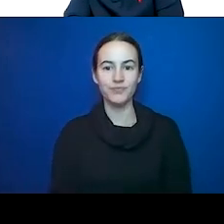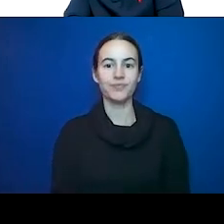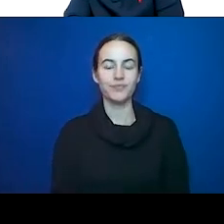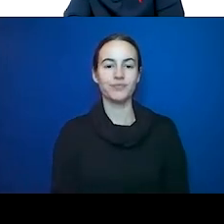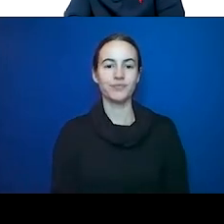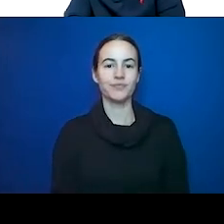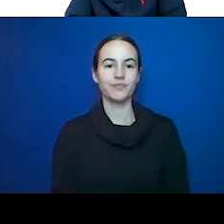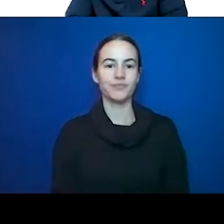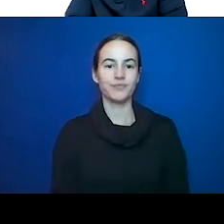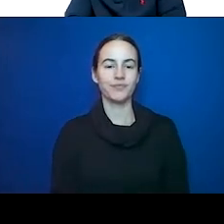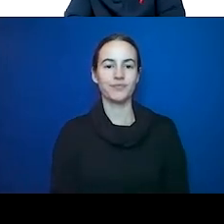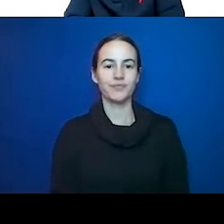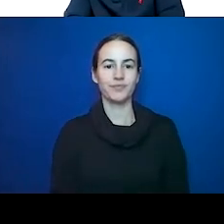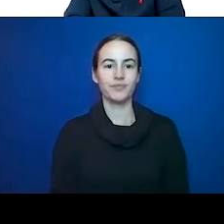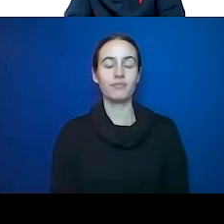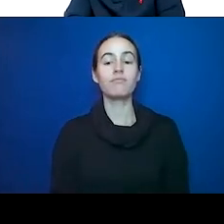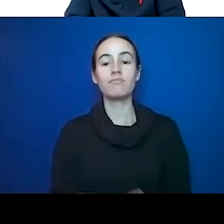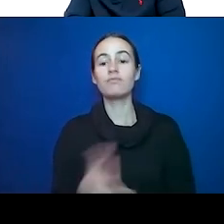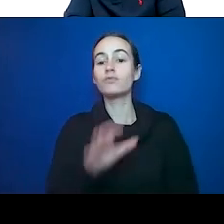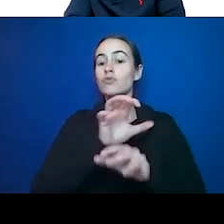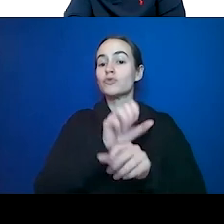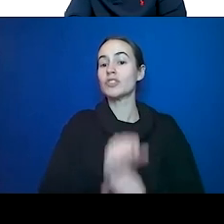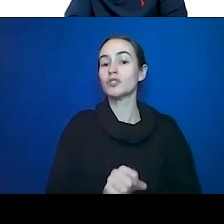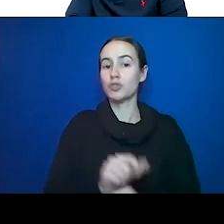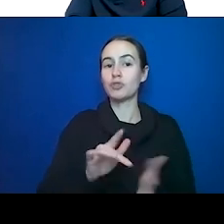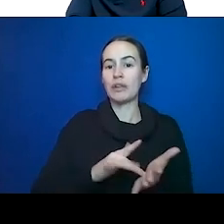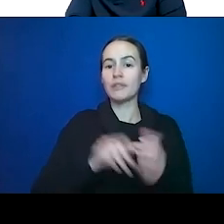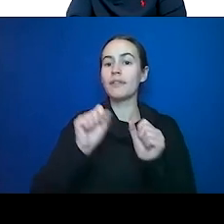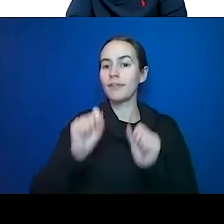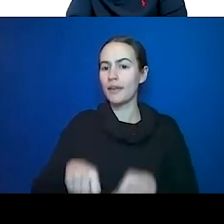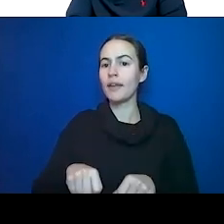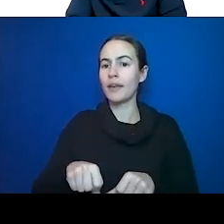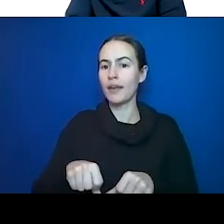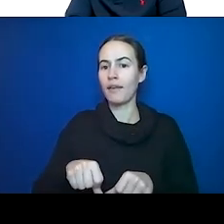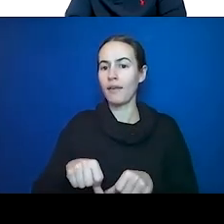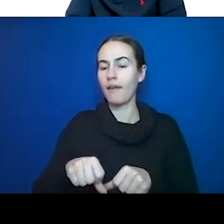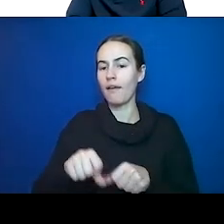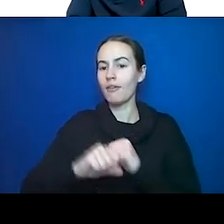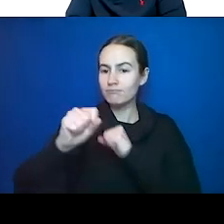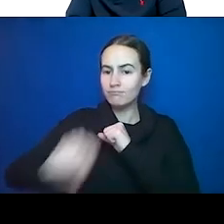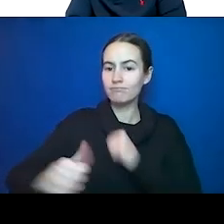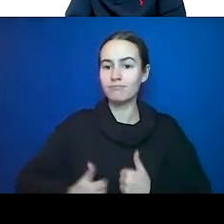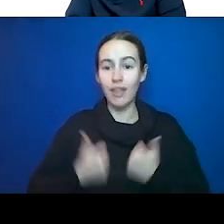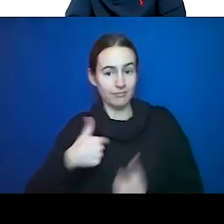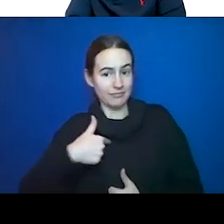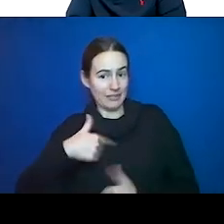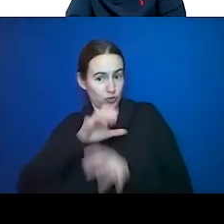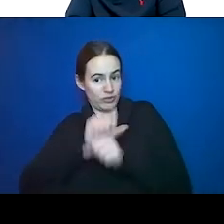medicine has extended life. Again I'm a traditional doctor and we do traditional things. We give lots of pills and we make